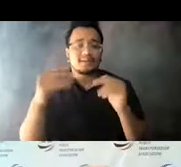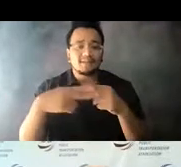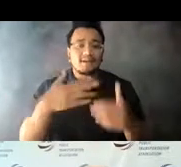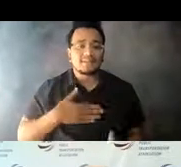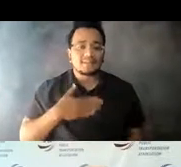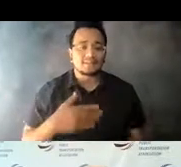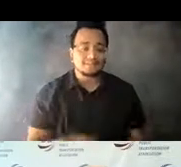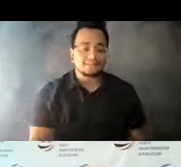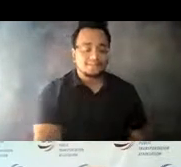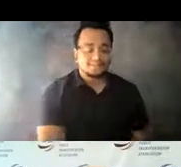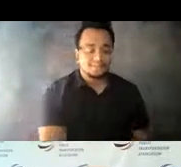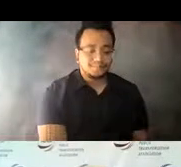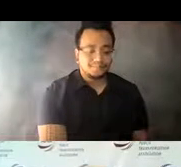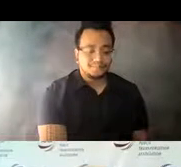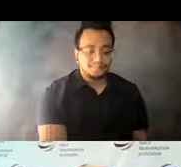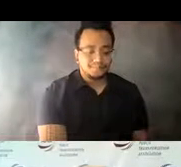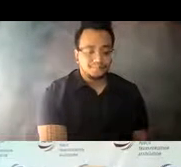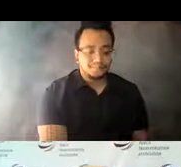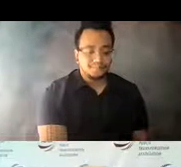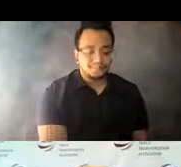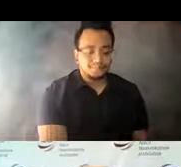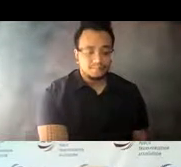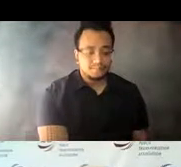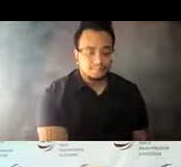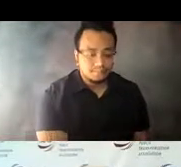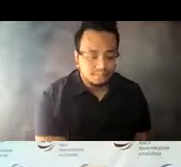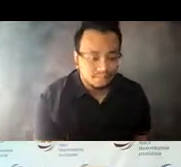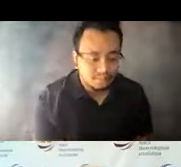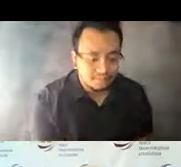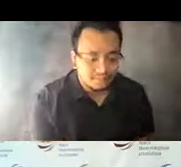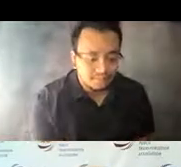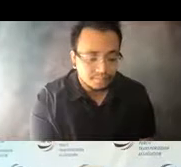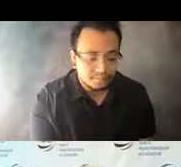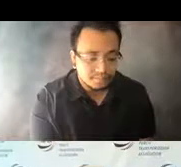14:13:38 Returning to pre-pandemic service and ridership levels is not like flipping